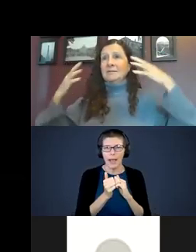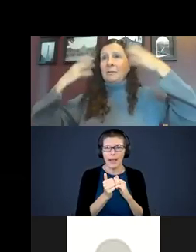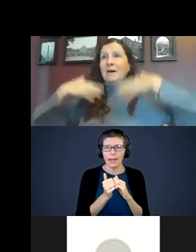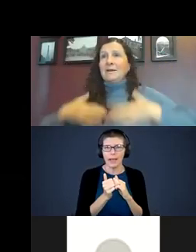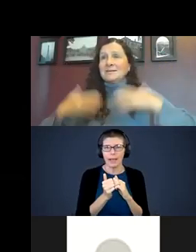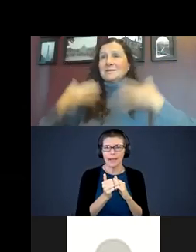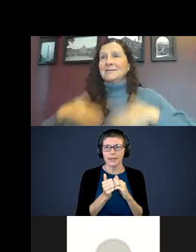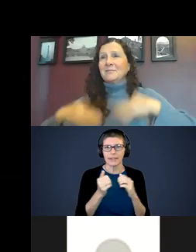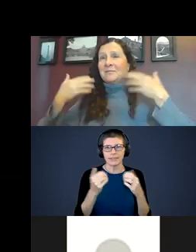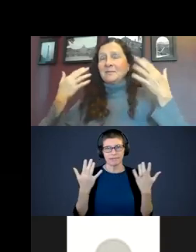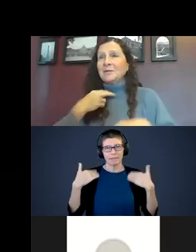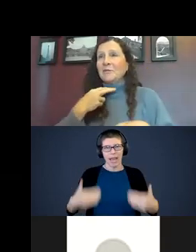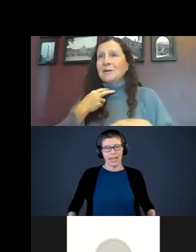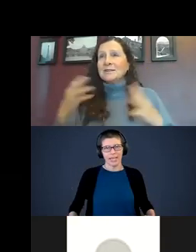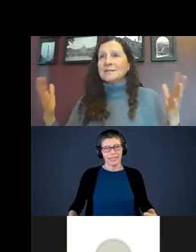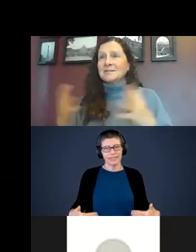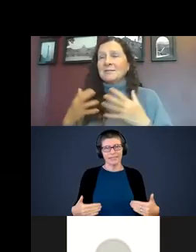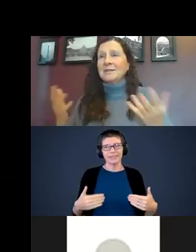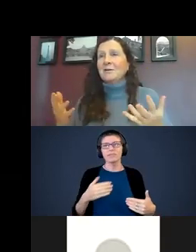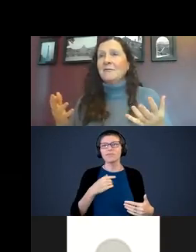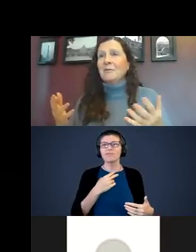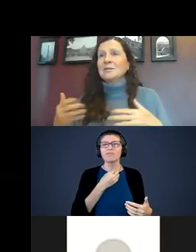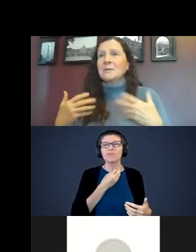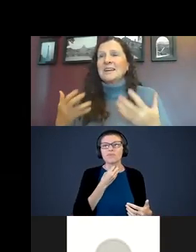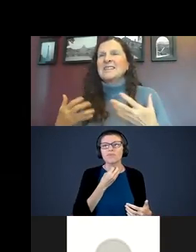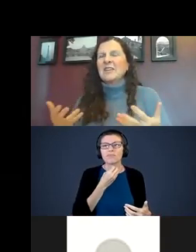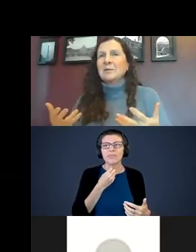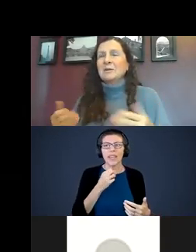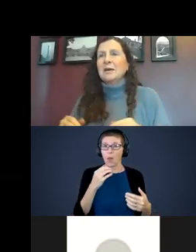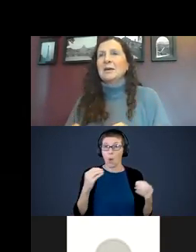their bodies, with their voices. They don’t have words, so that’s how they communicate.